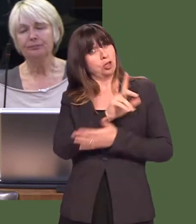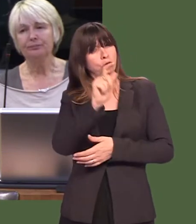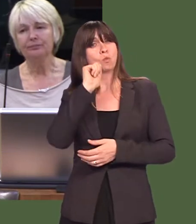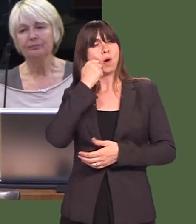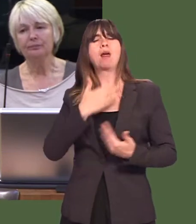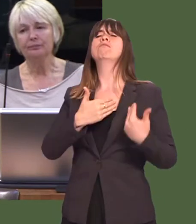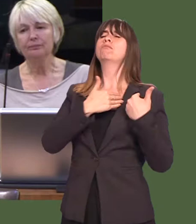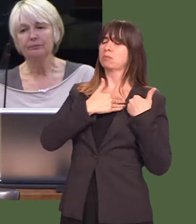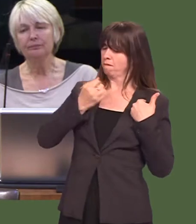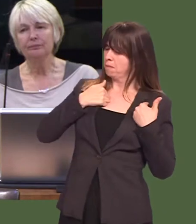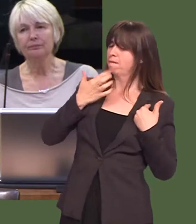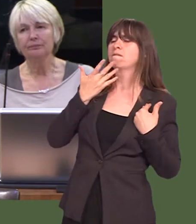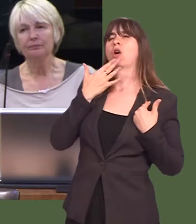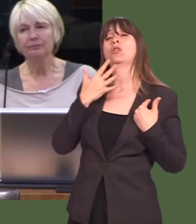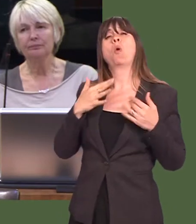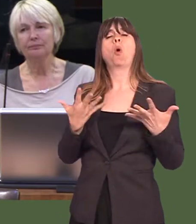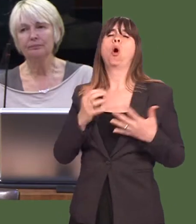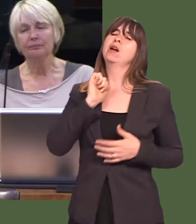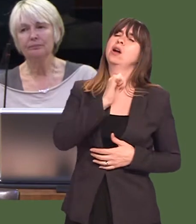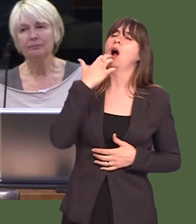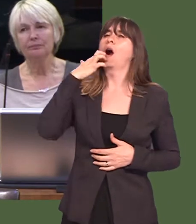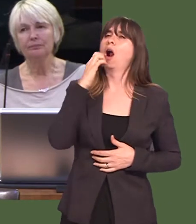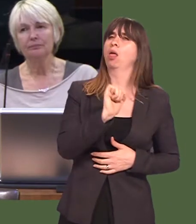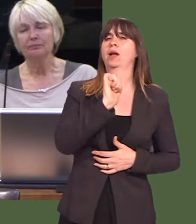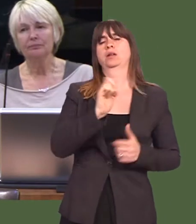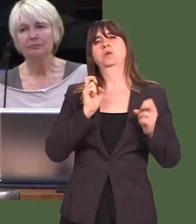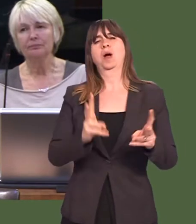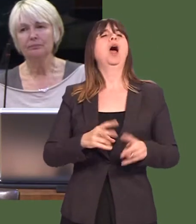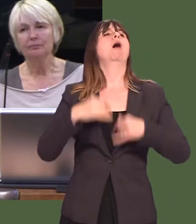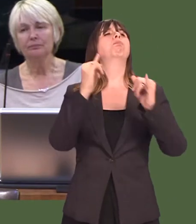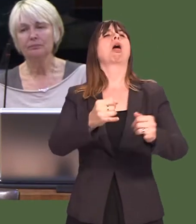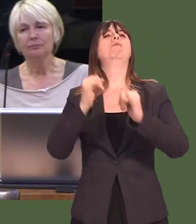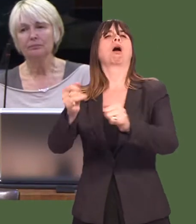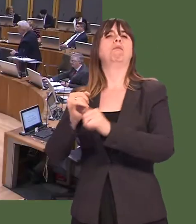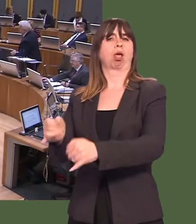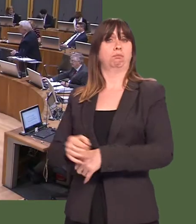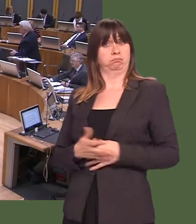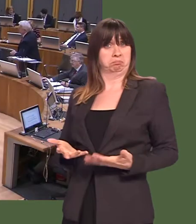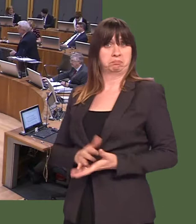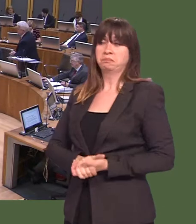will you be prepared to take responsibility or can we expect you, yet again, to blame somebody else?